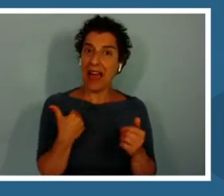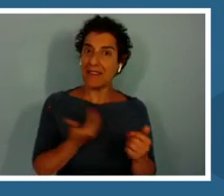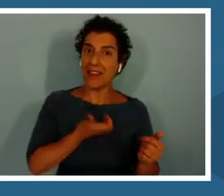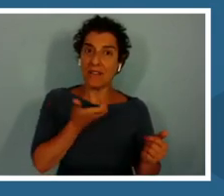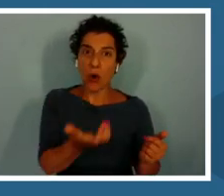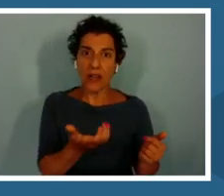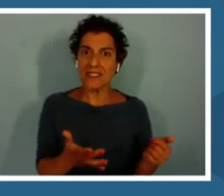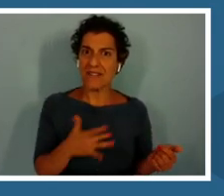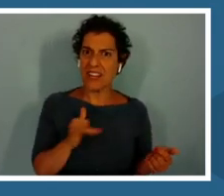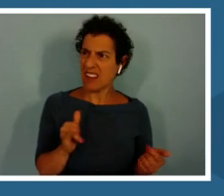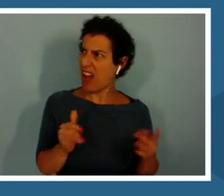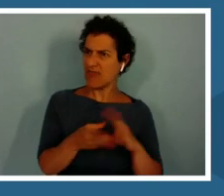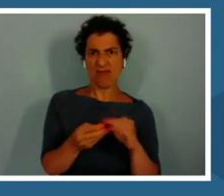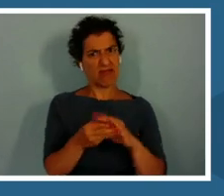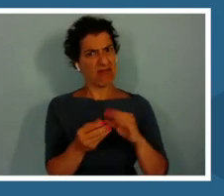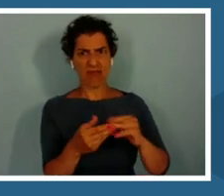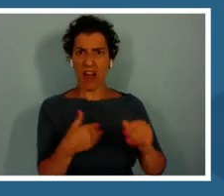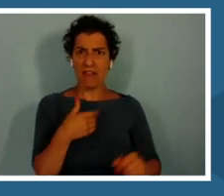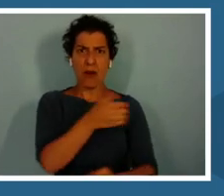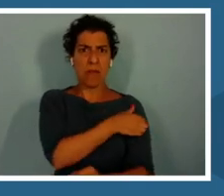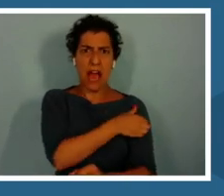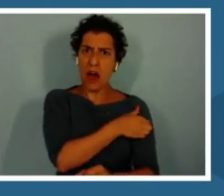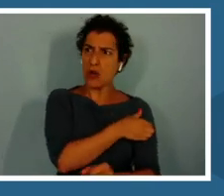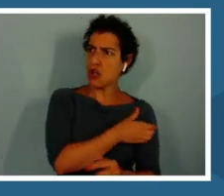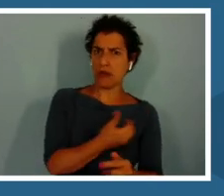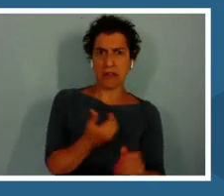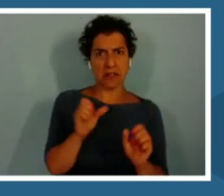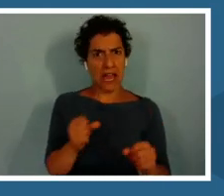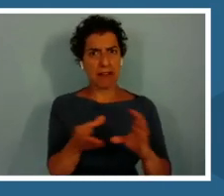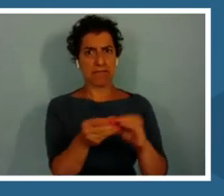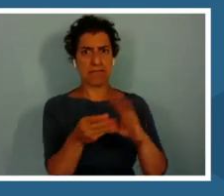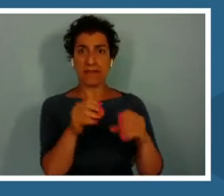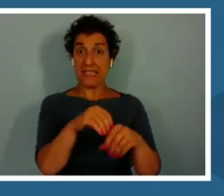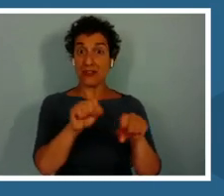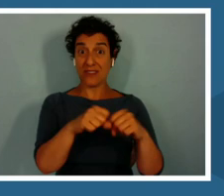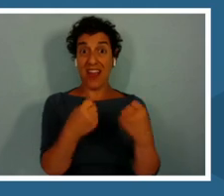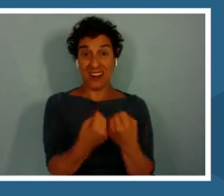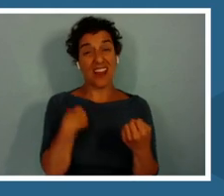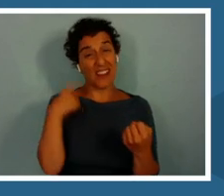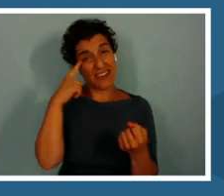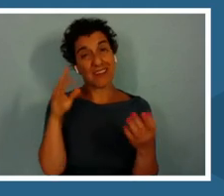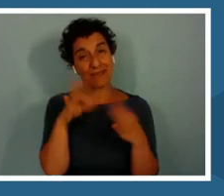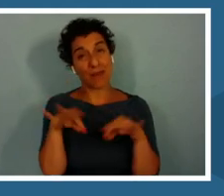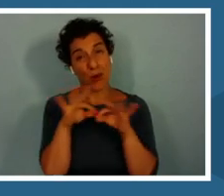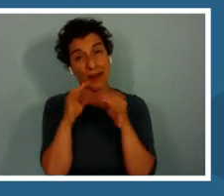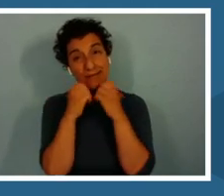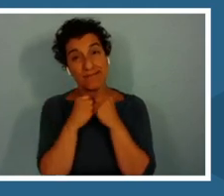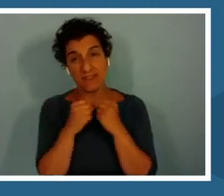they have some power and some say in our society, we think that is really important. I think that is my next big project.